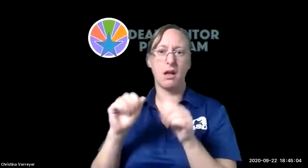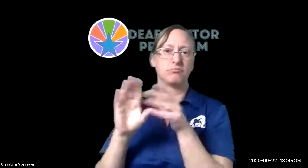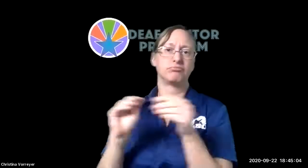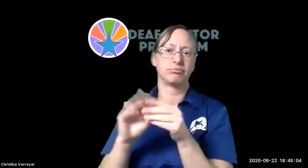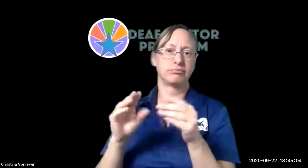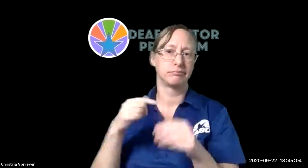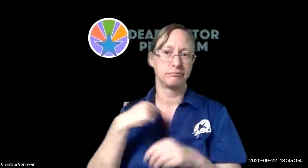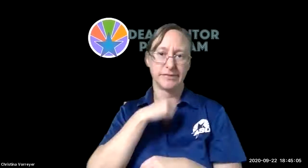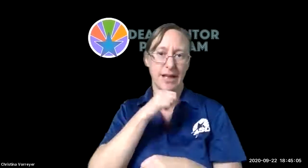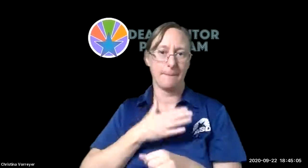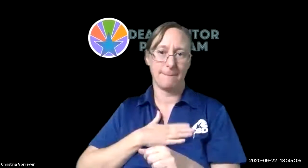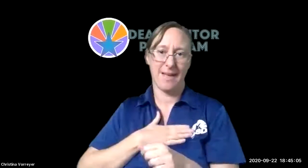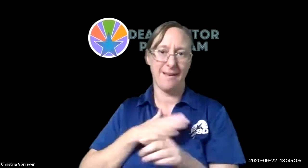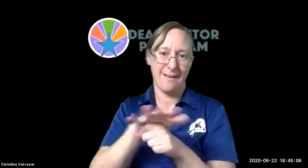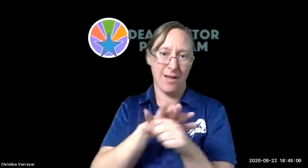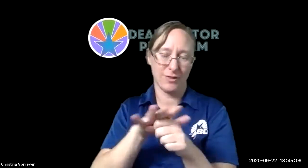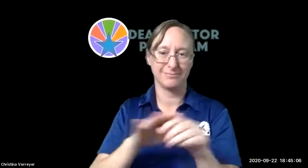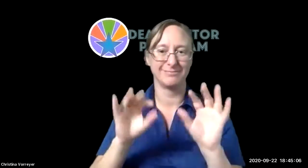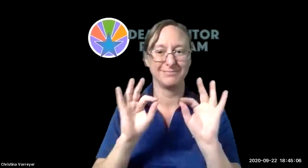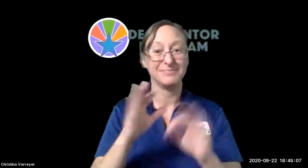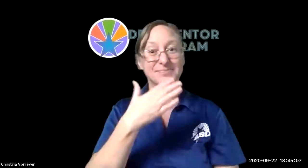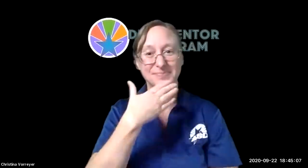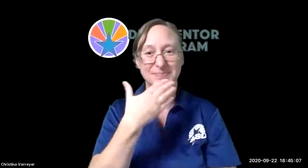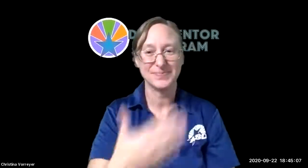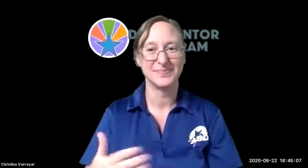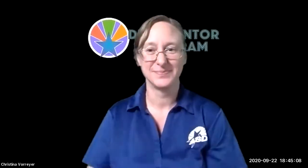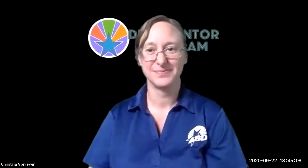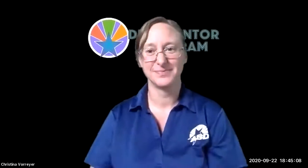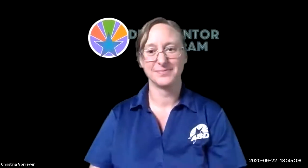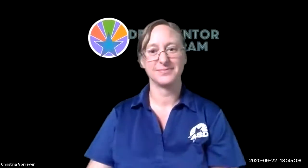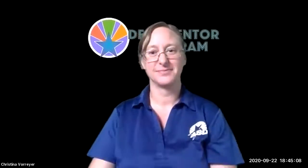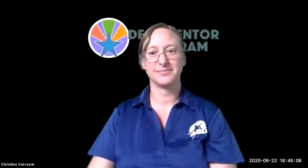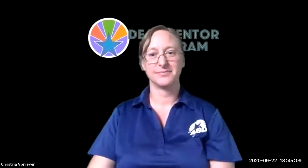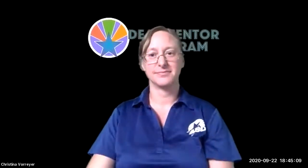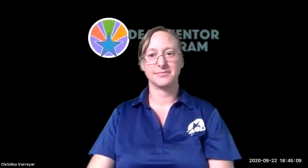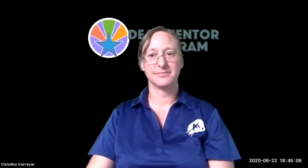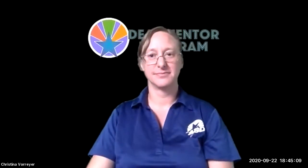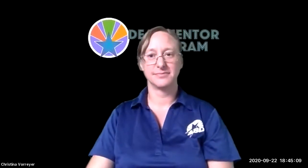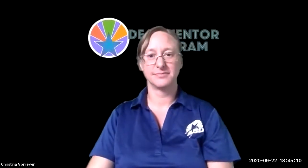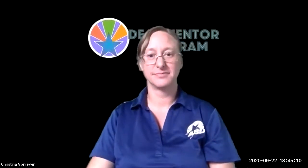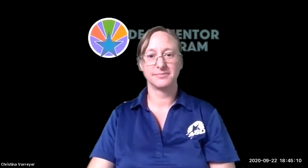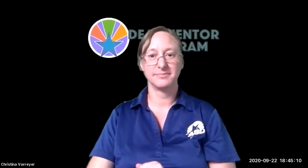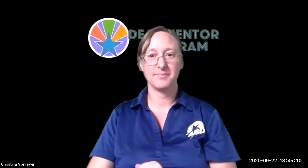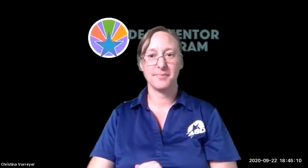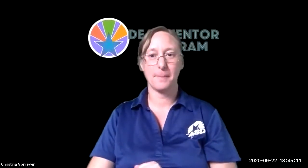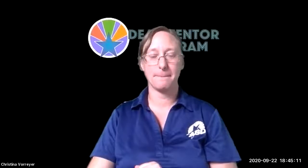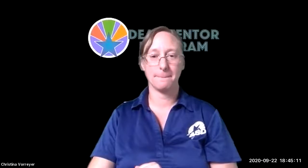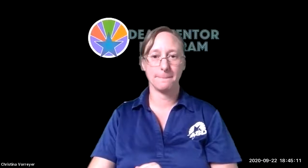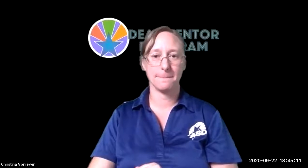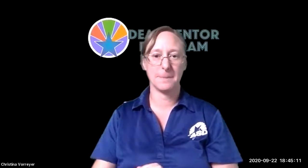maybe jennifer ornette comment on the k-12 area of assessment because that's not my area thank you